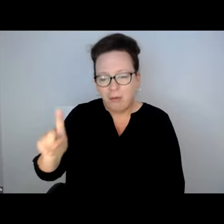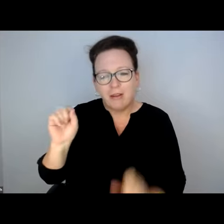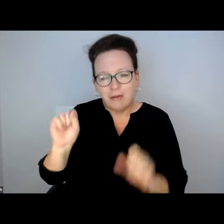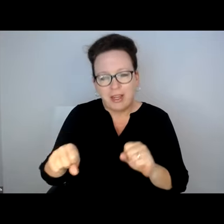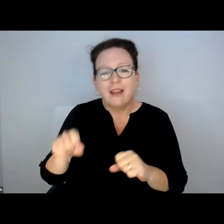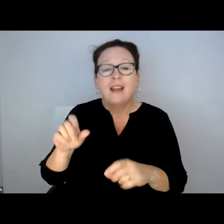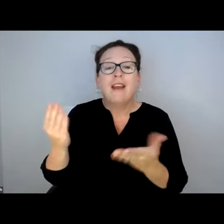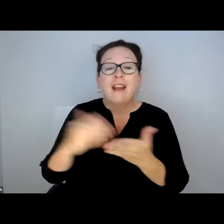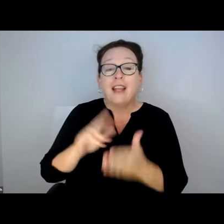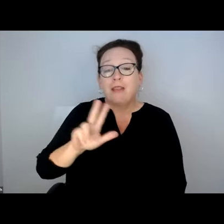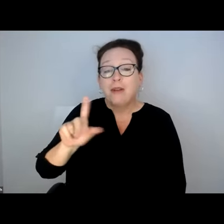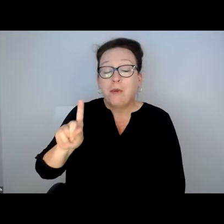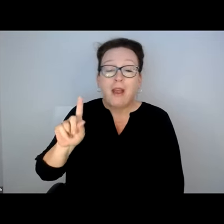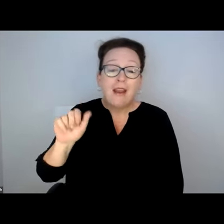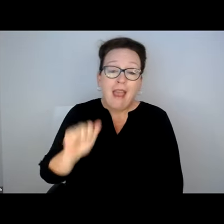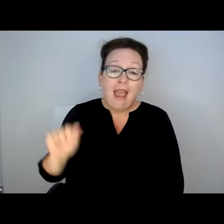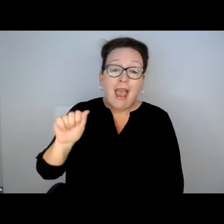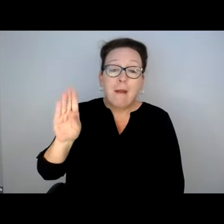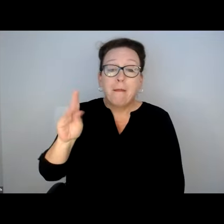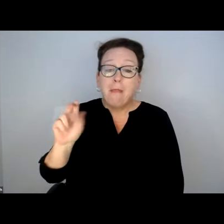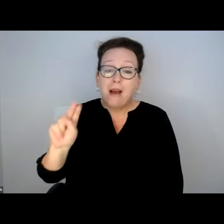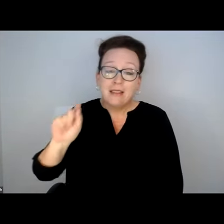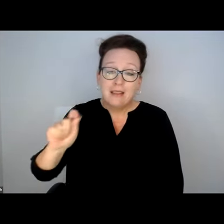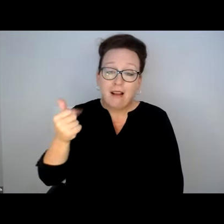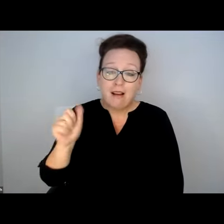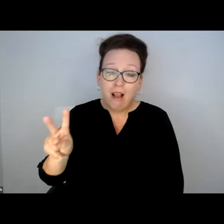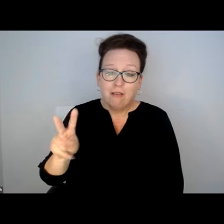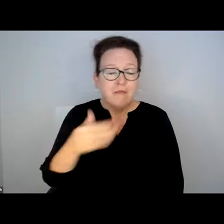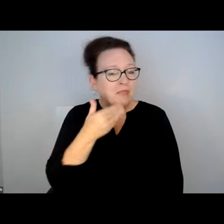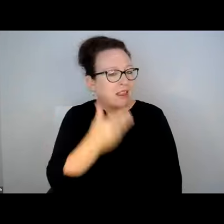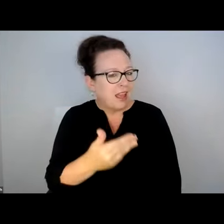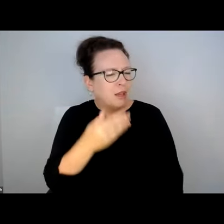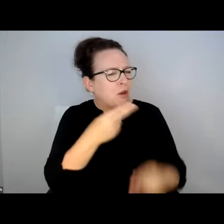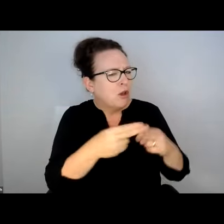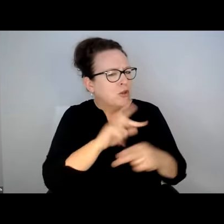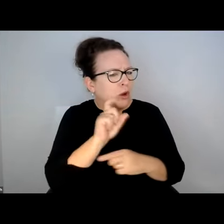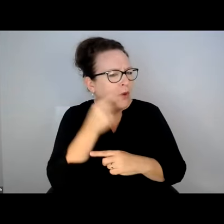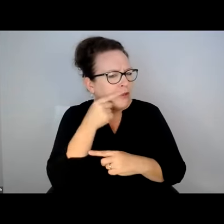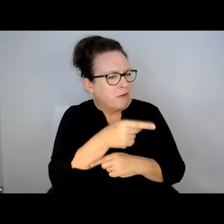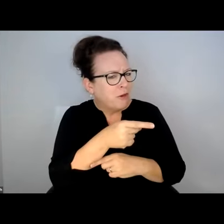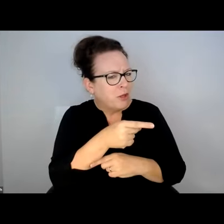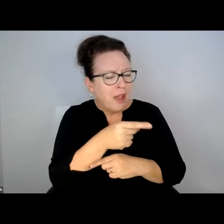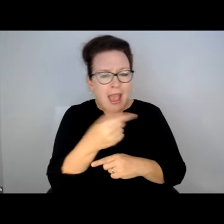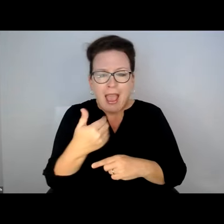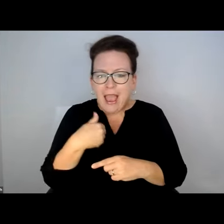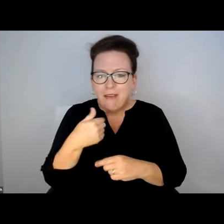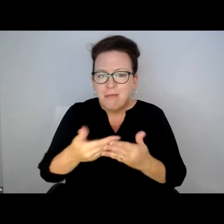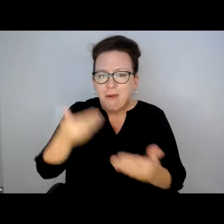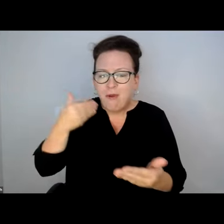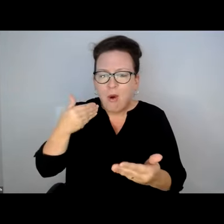IF YOU HAVE ANY QUESTIONS, EMAIL THEM AS WELL. 311@BOSTON. GOV.